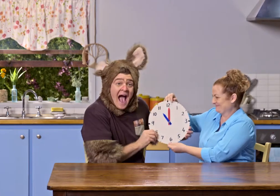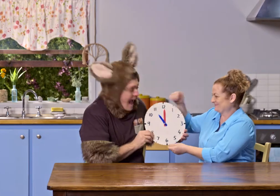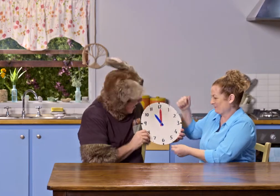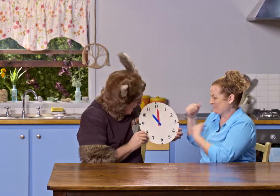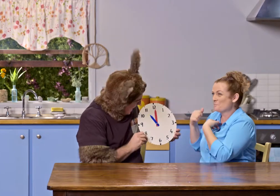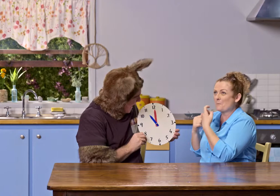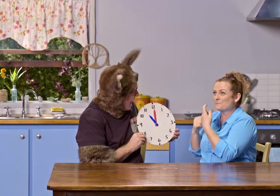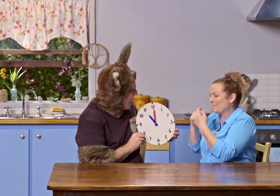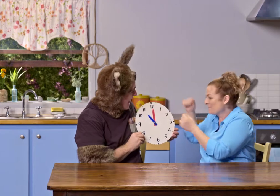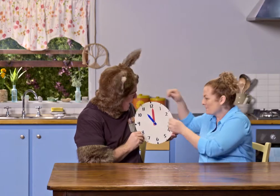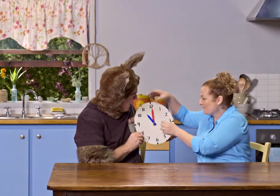That's right. One more.